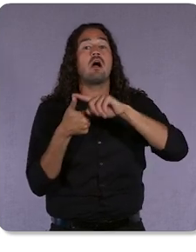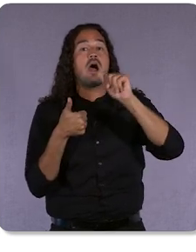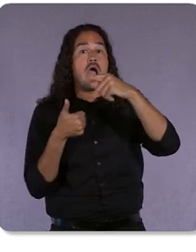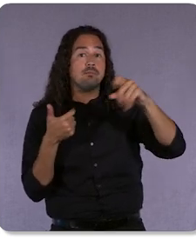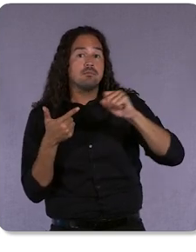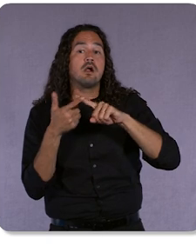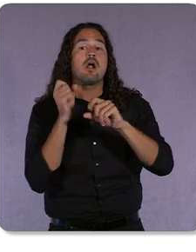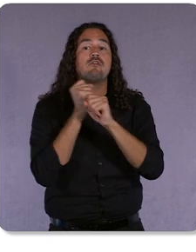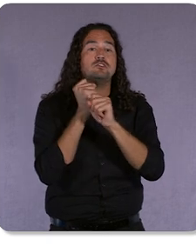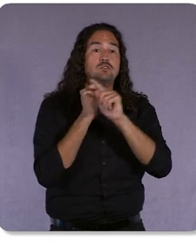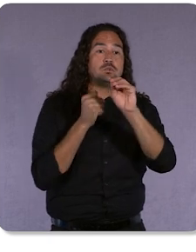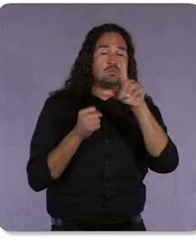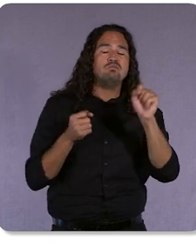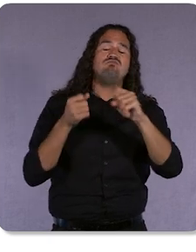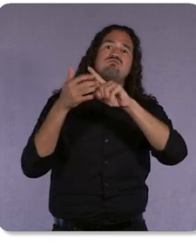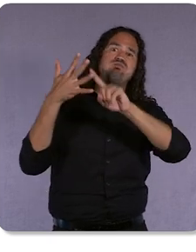They go live in less than an hour. Be sure to tune in.